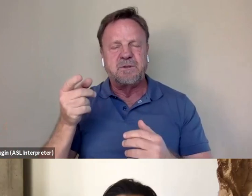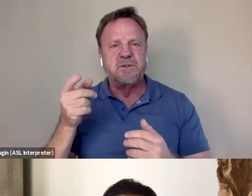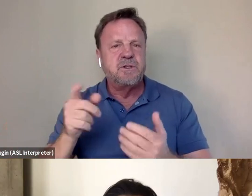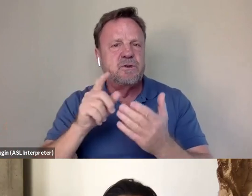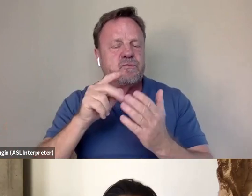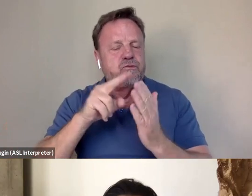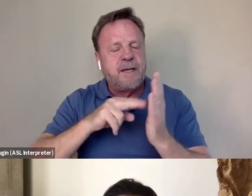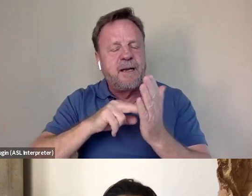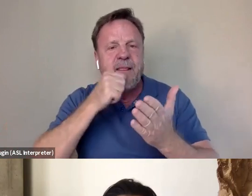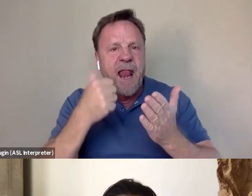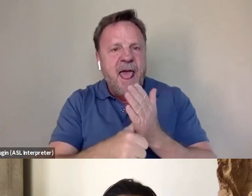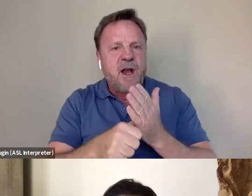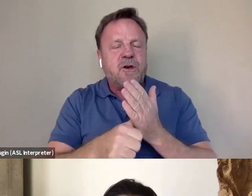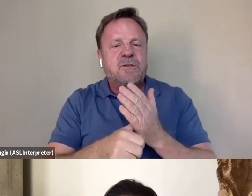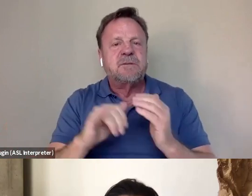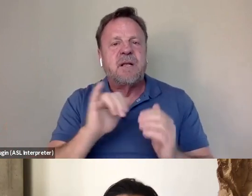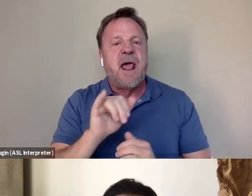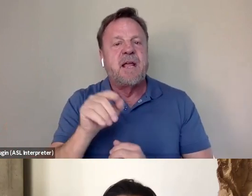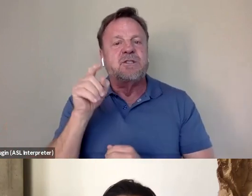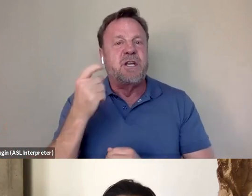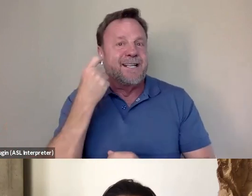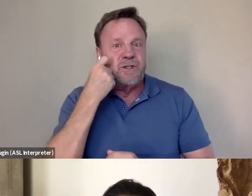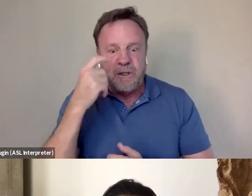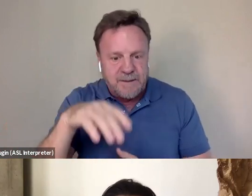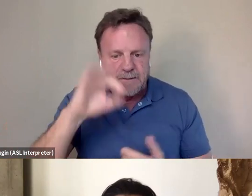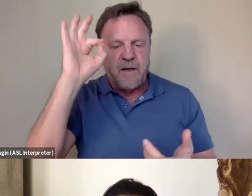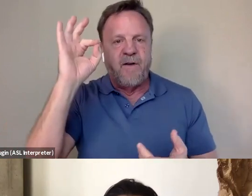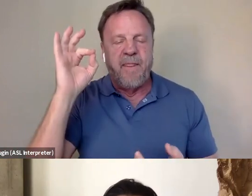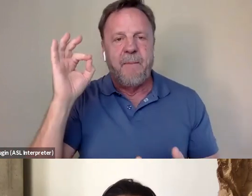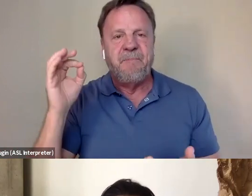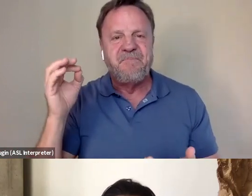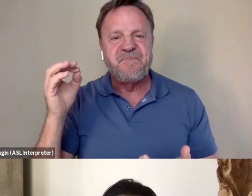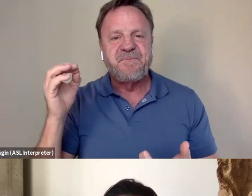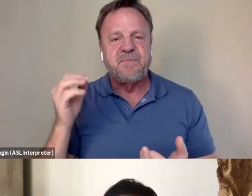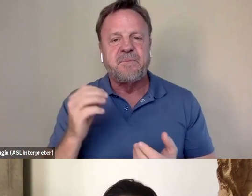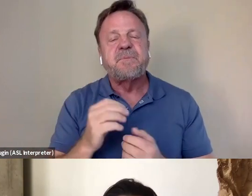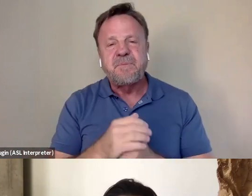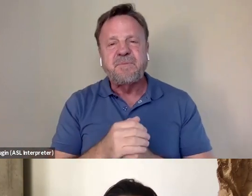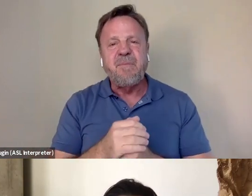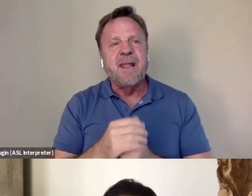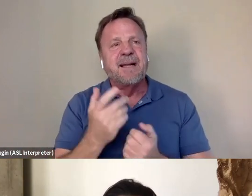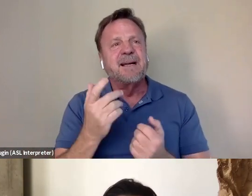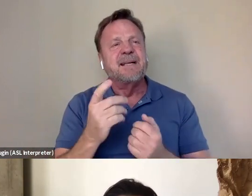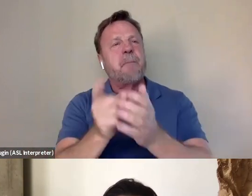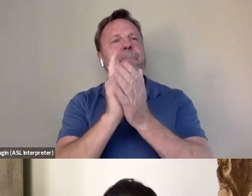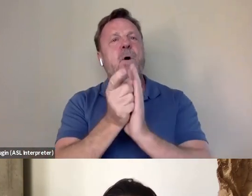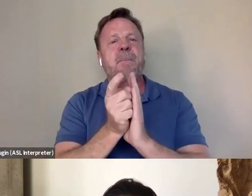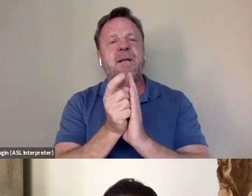and the writings like she has just discovered them. It's somewhat of a moment that is placed in the present,